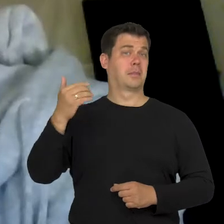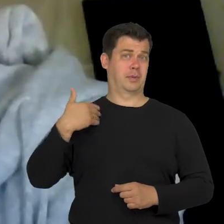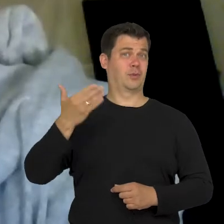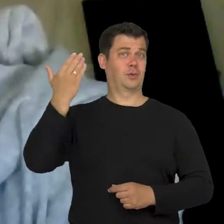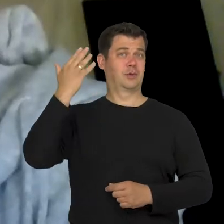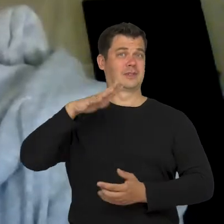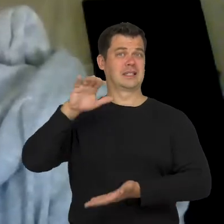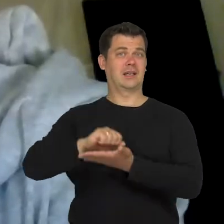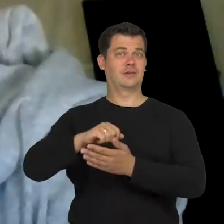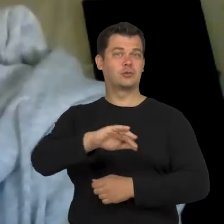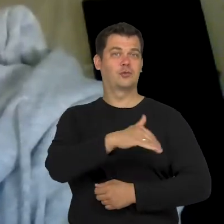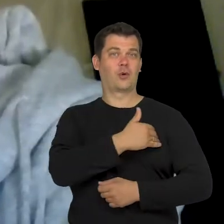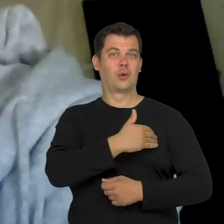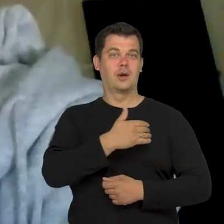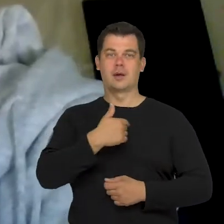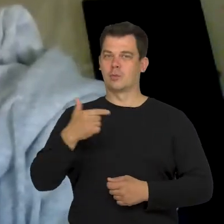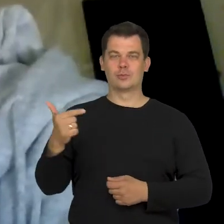I had to do it, because these were classes